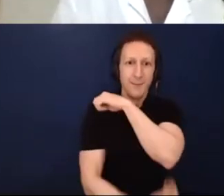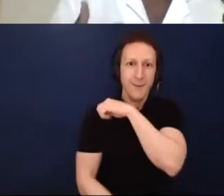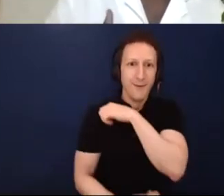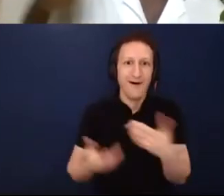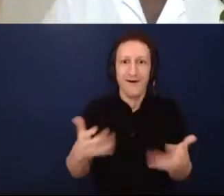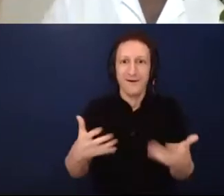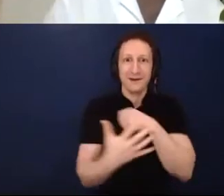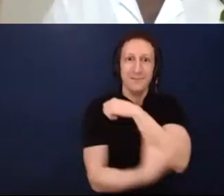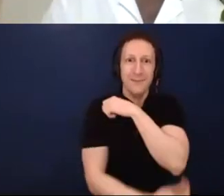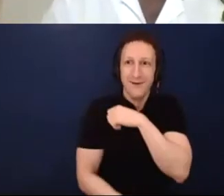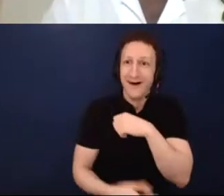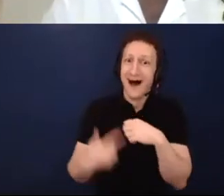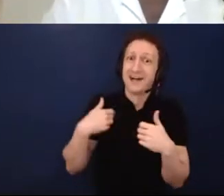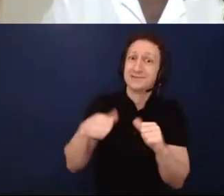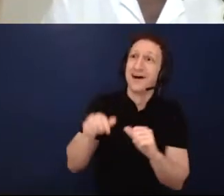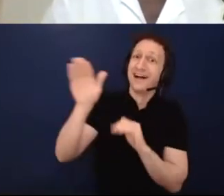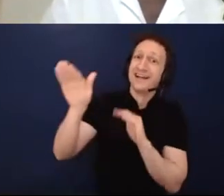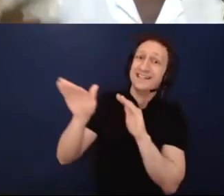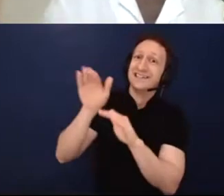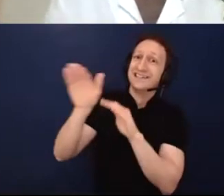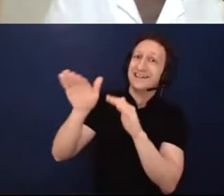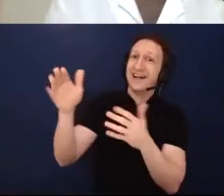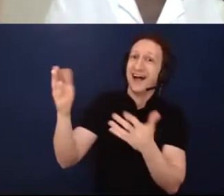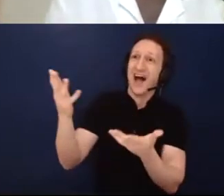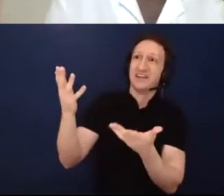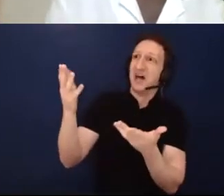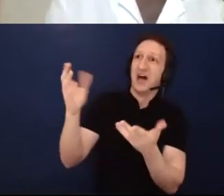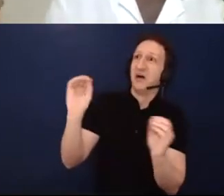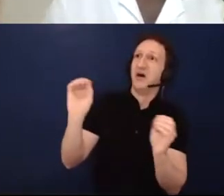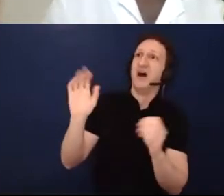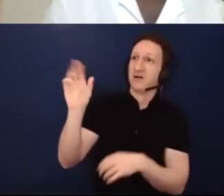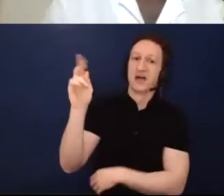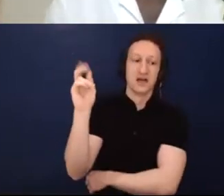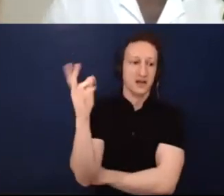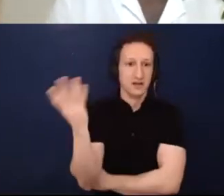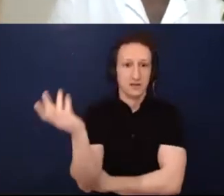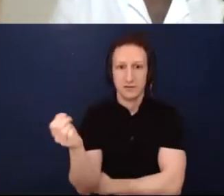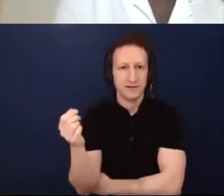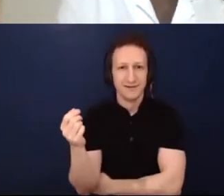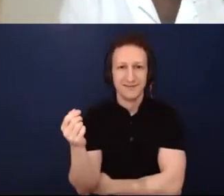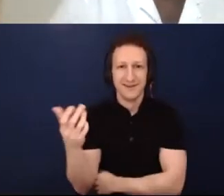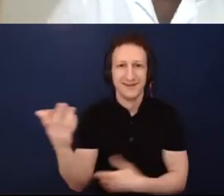and then, to participate in that function and that class is different